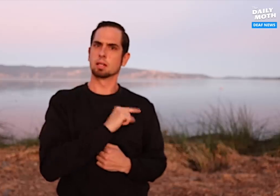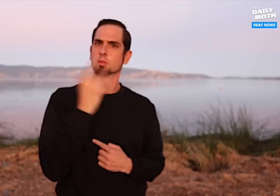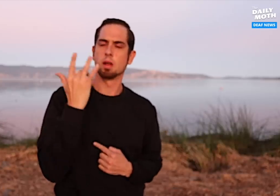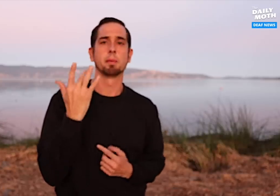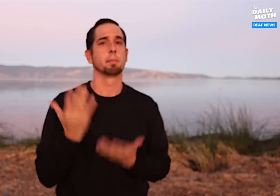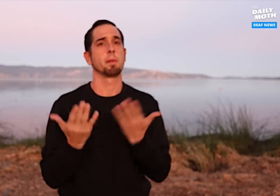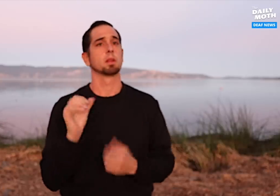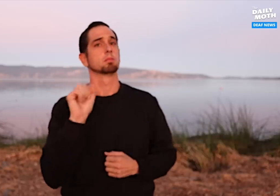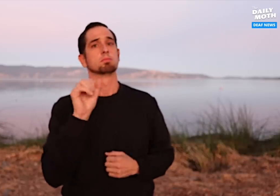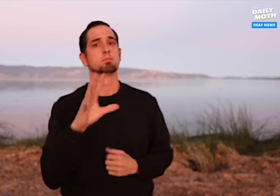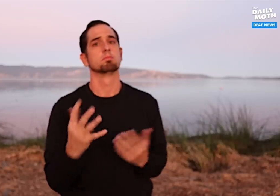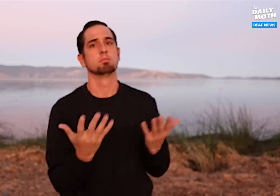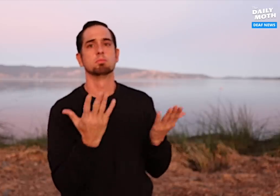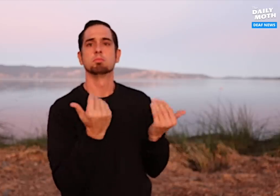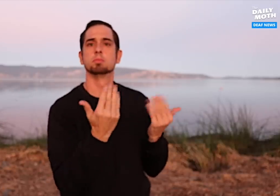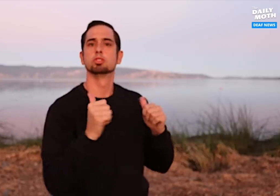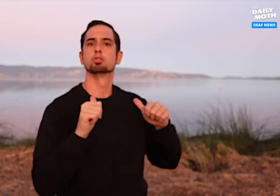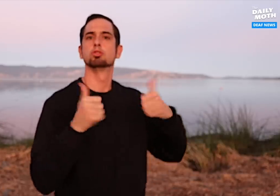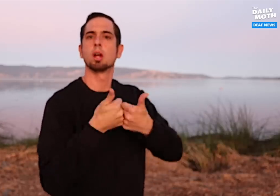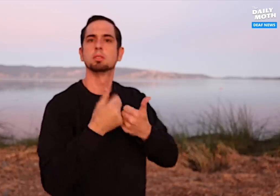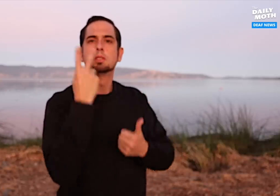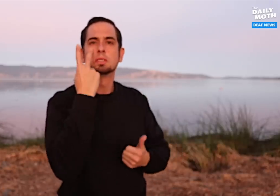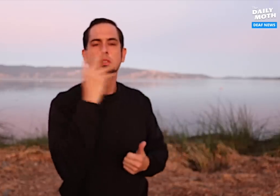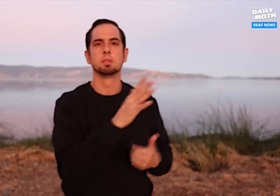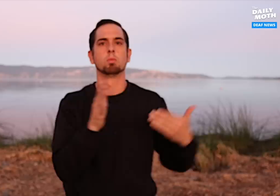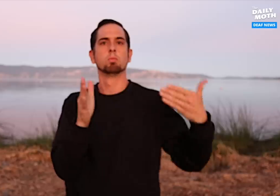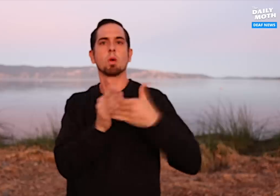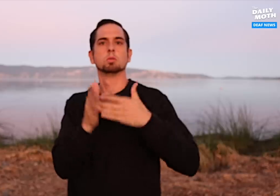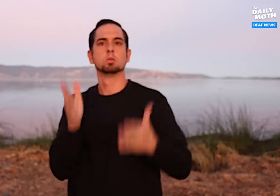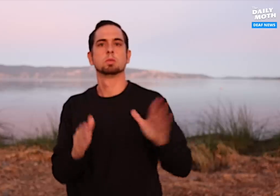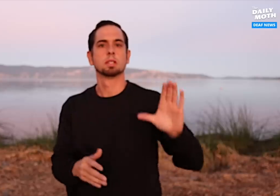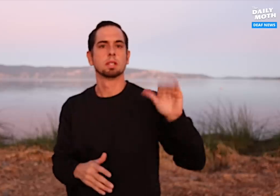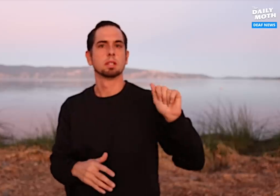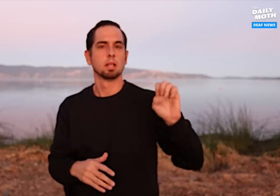may be to challenge the prosecutor’s case.